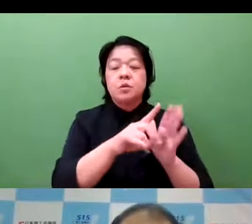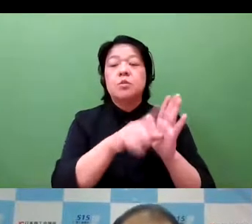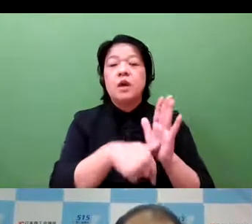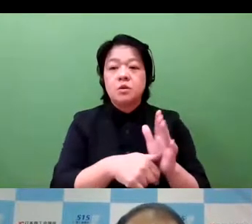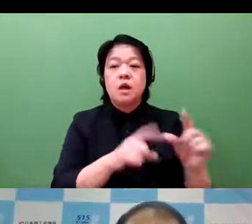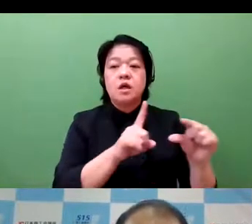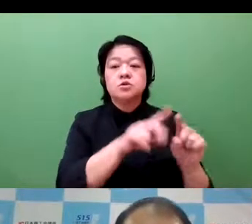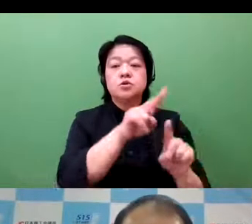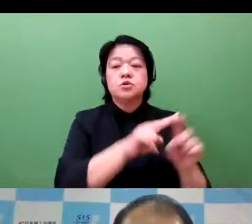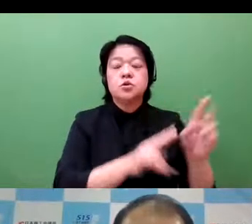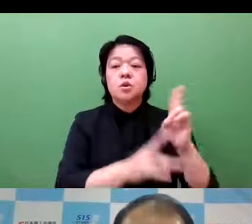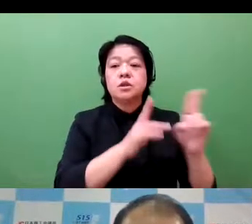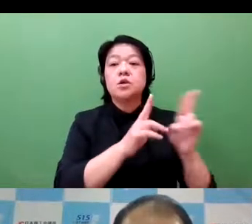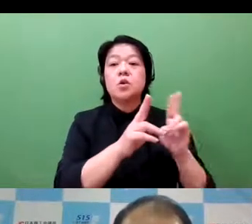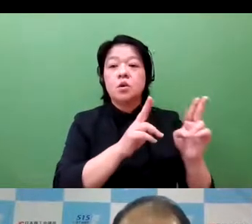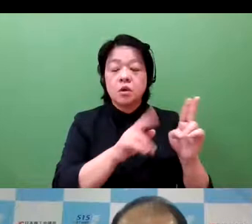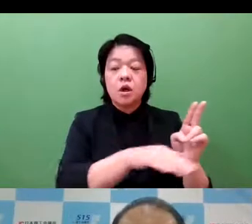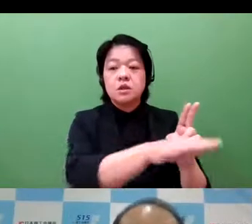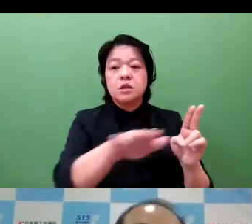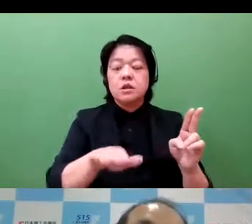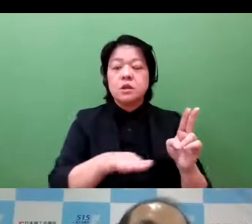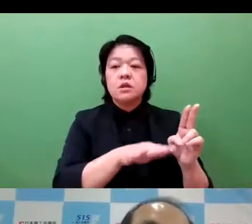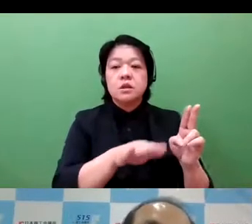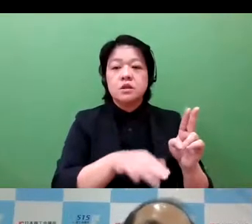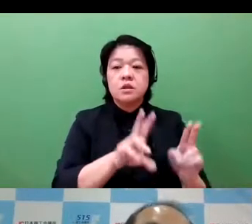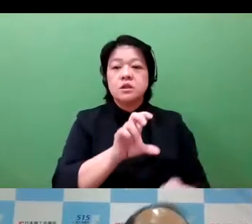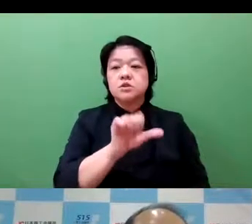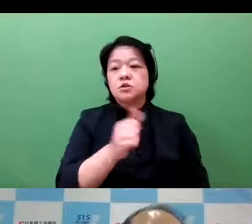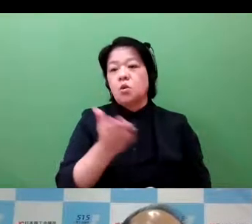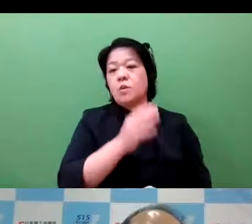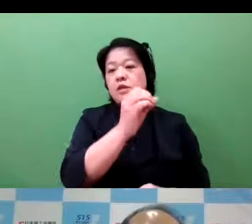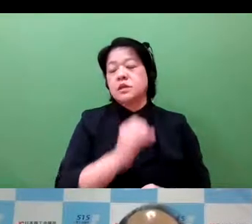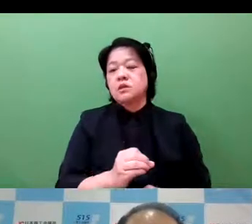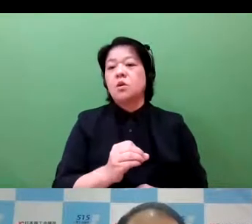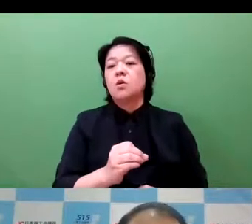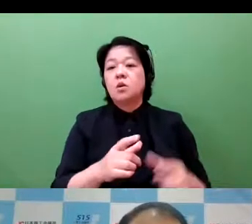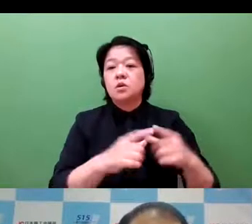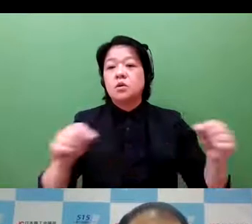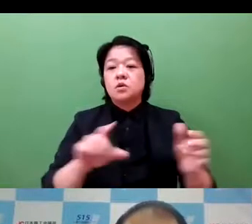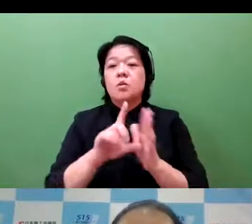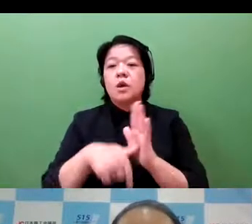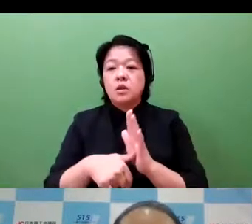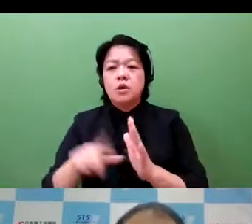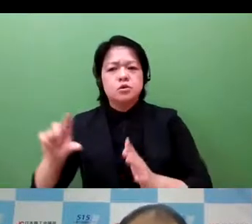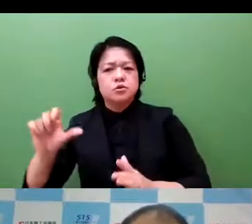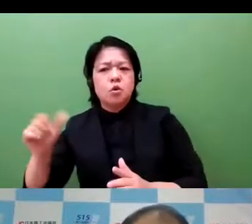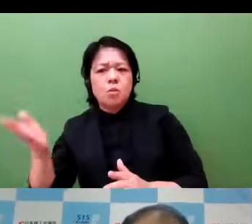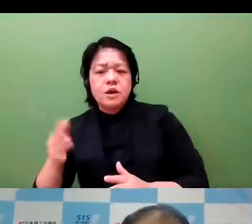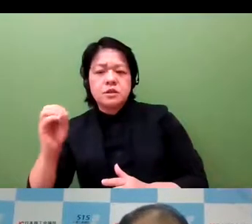In the United States, we find that the share of SMEs is 25%, and Japan, 15%.